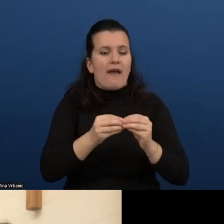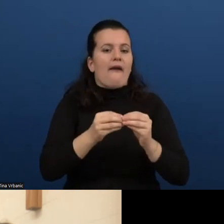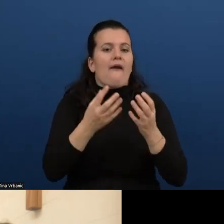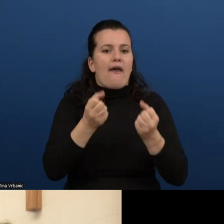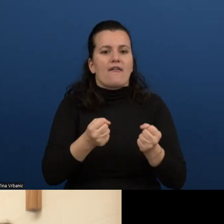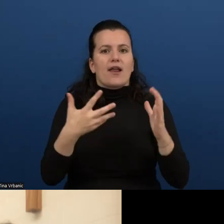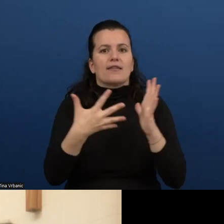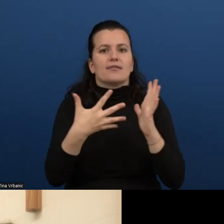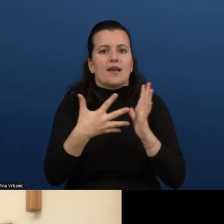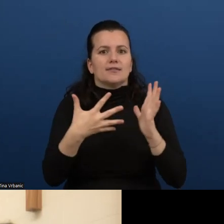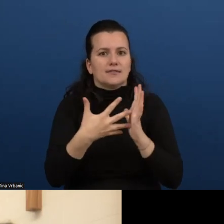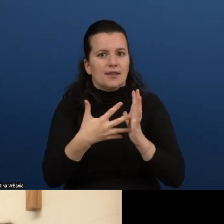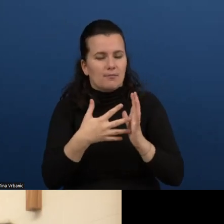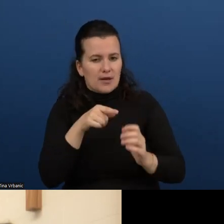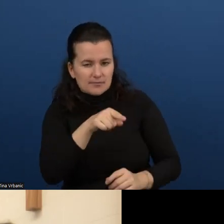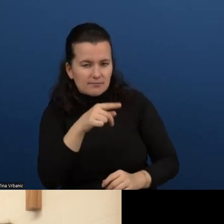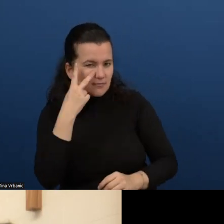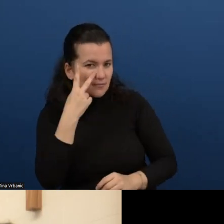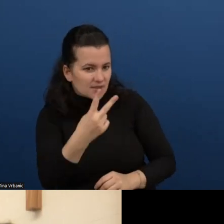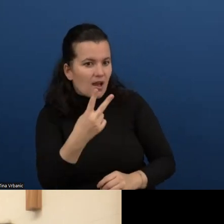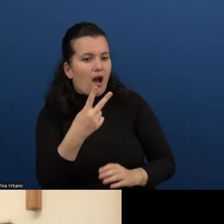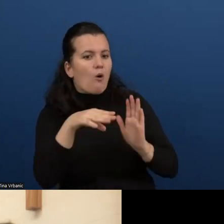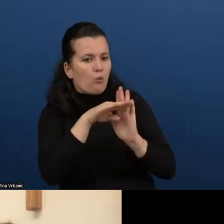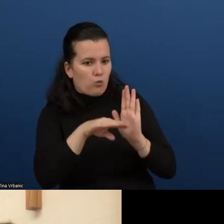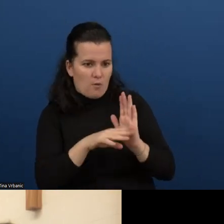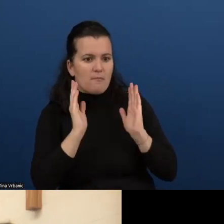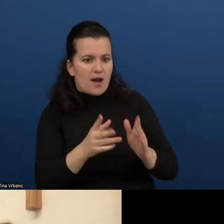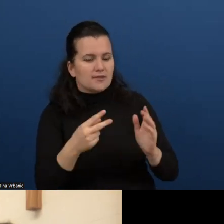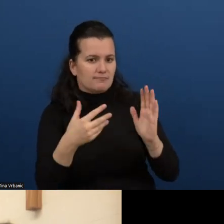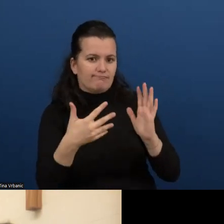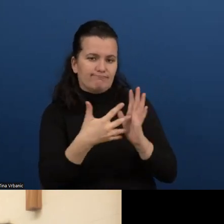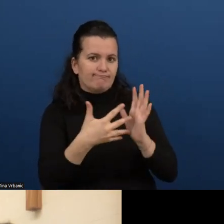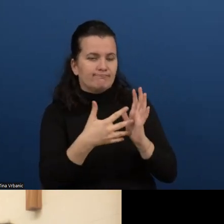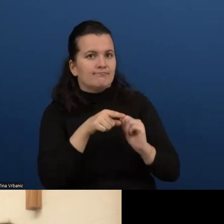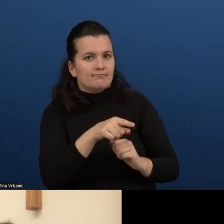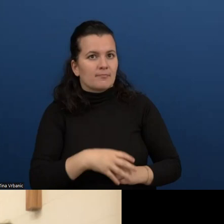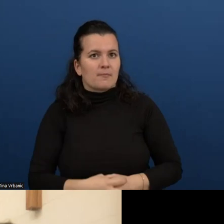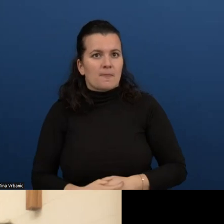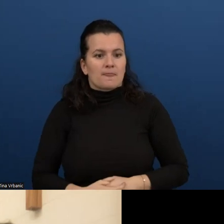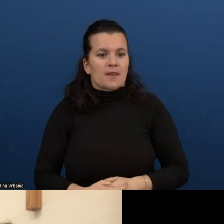in at least three of such publically available testing tools.